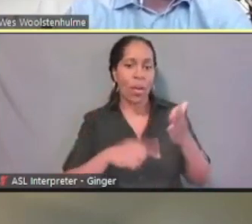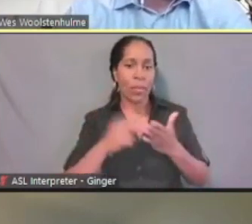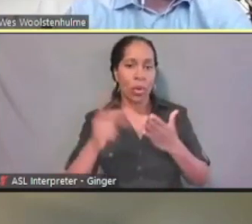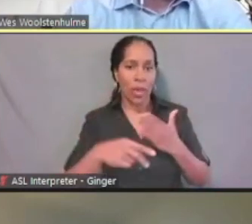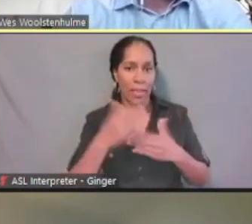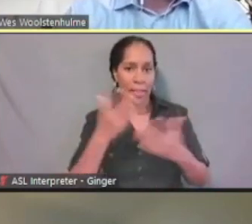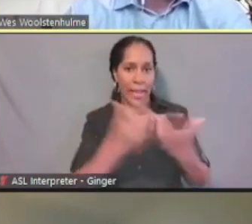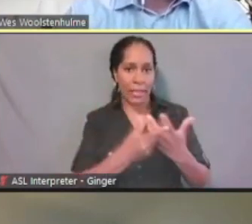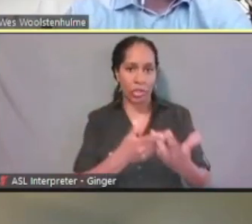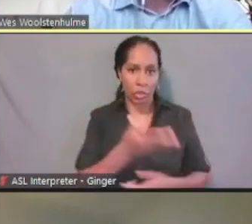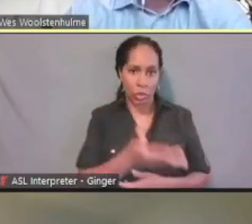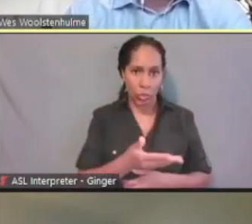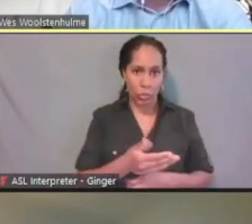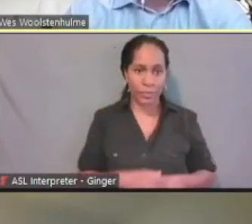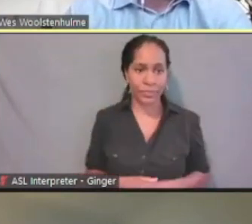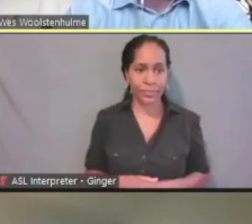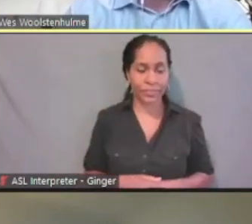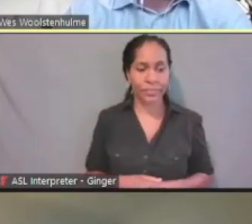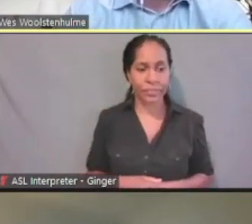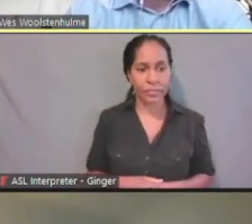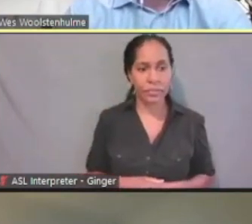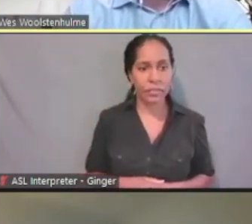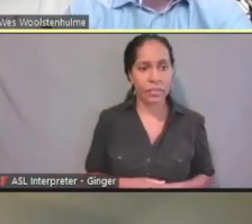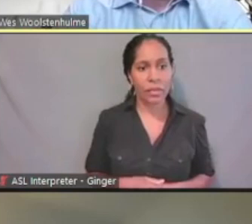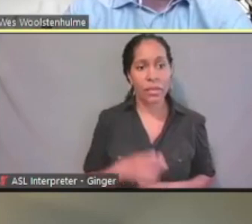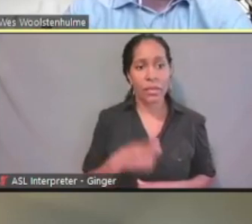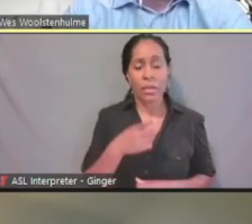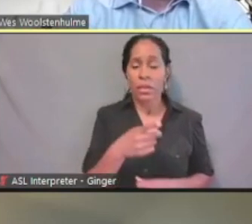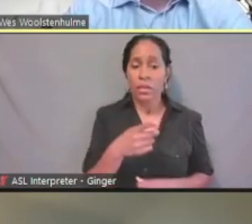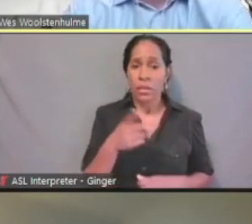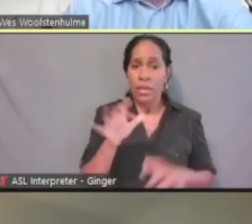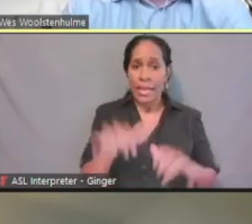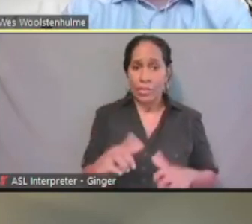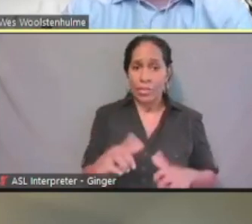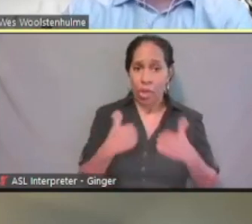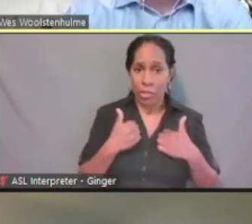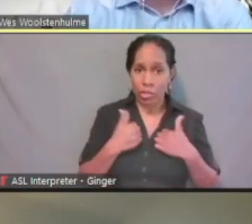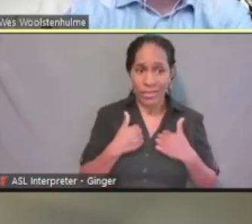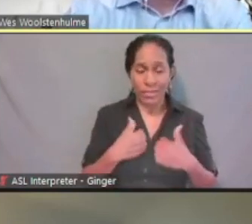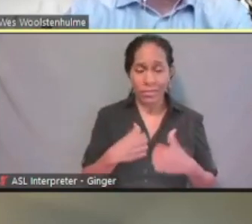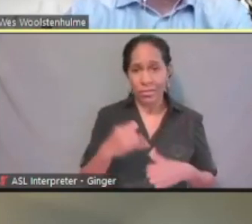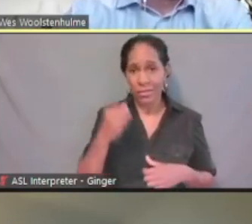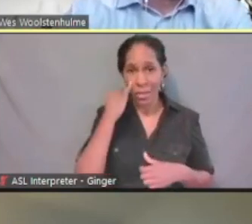If they don't have one, then they would like, if they're homeless then they can just say